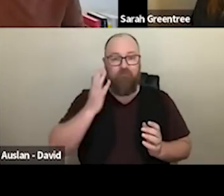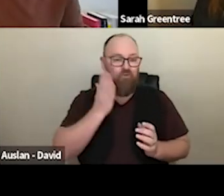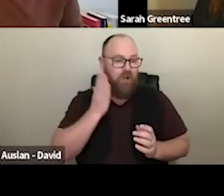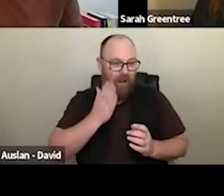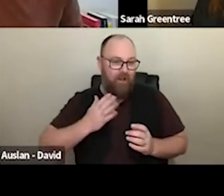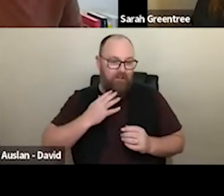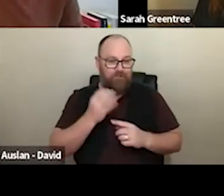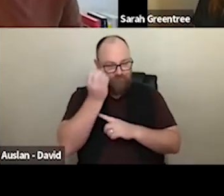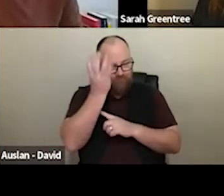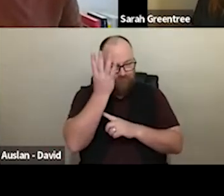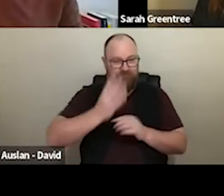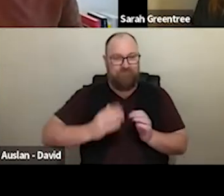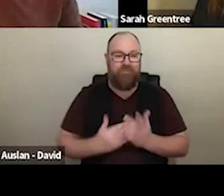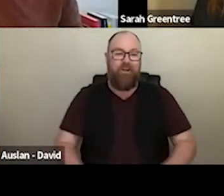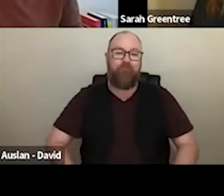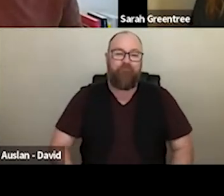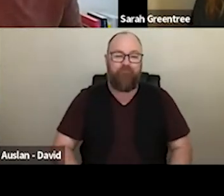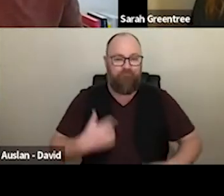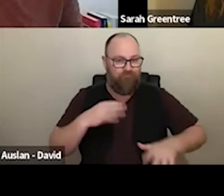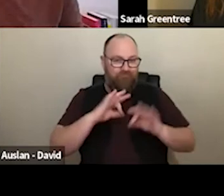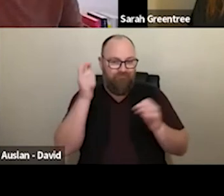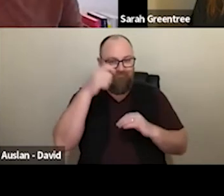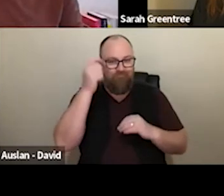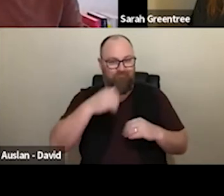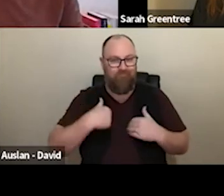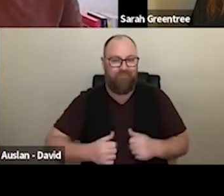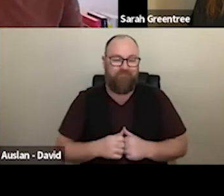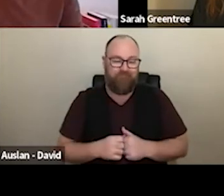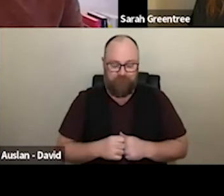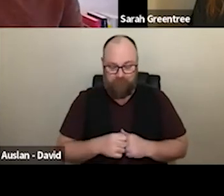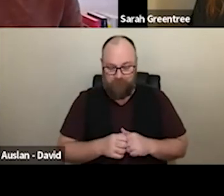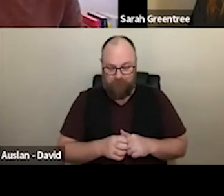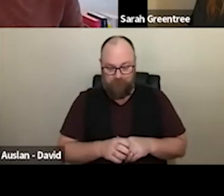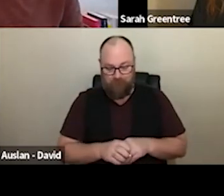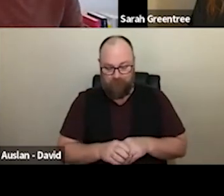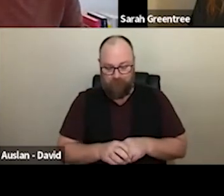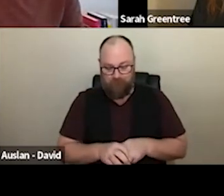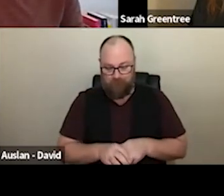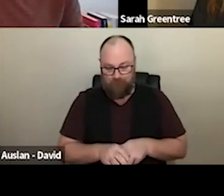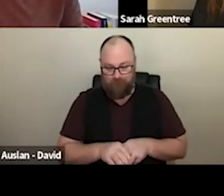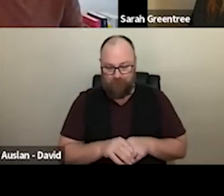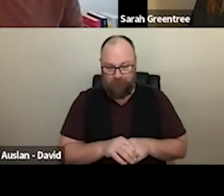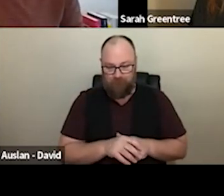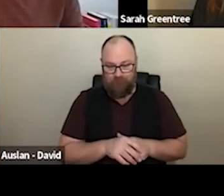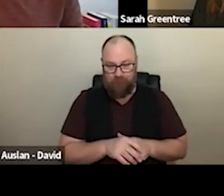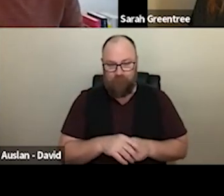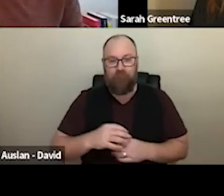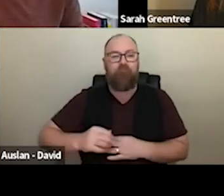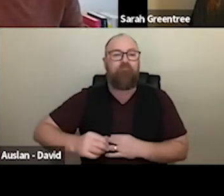on my rather unkempt head. a tuft of grey hair which is quite prominent might rather unkempt head at the moment. Thank you everyone, we appreciate the fact there is a lot of people here,